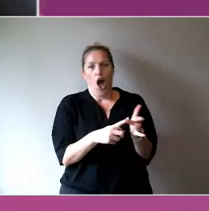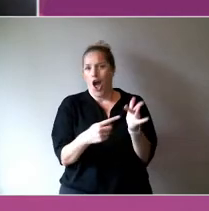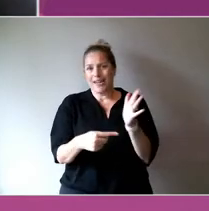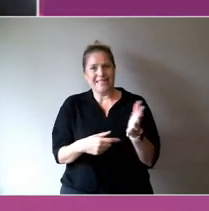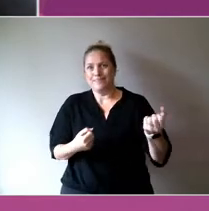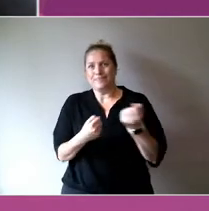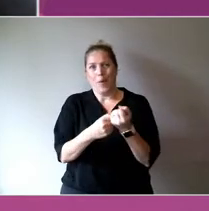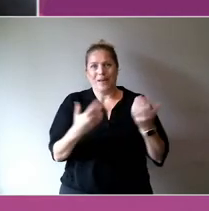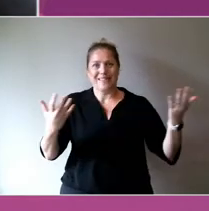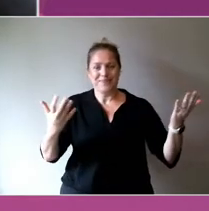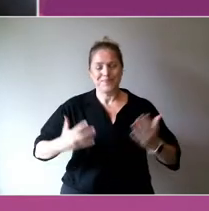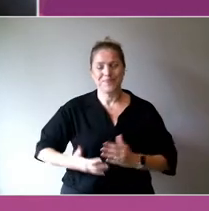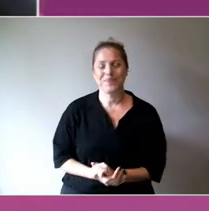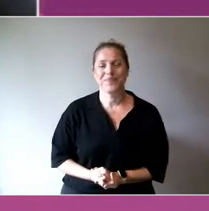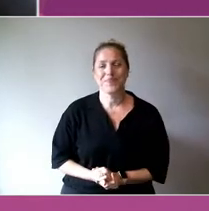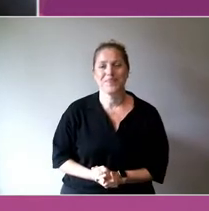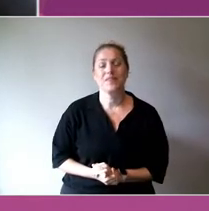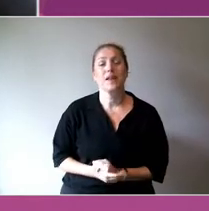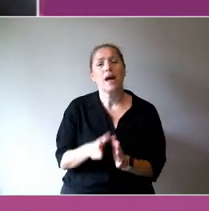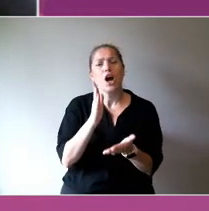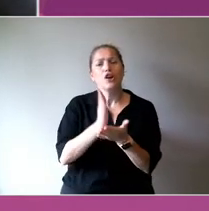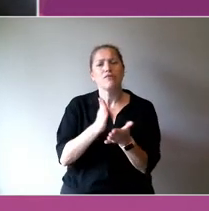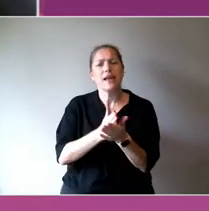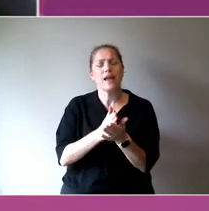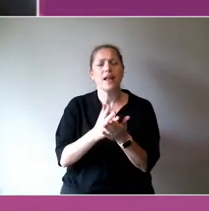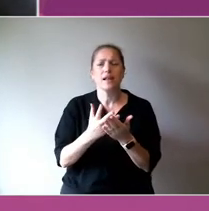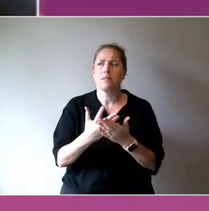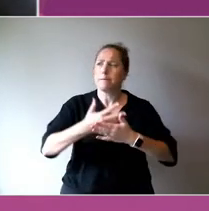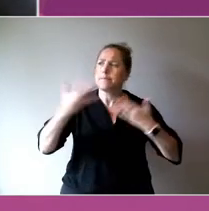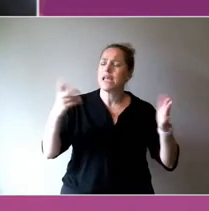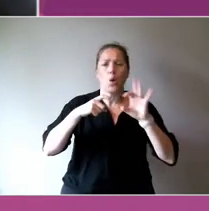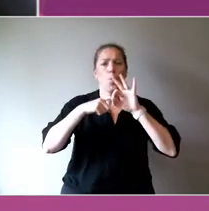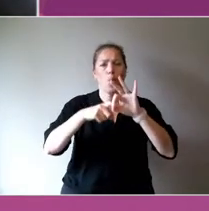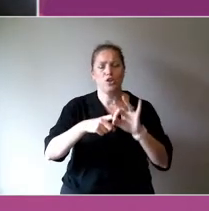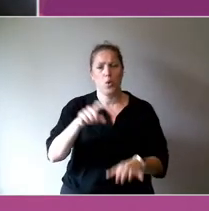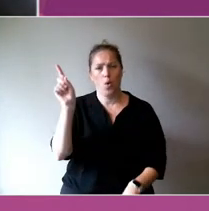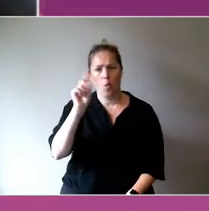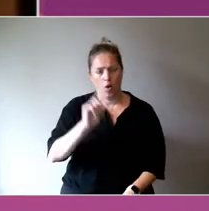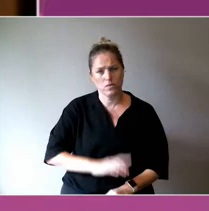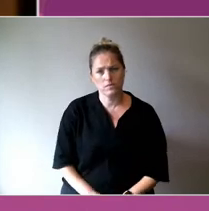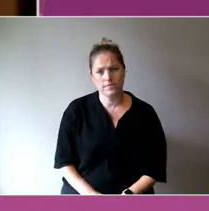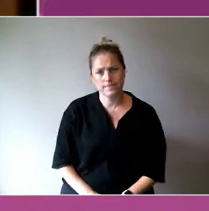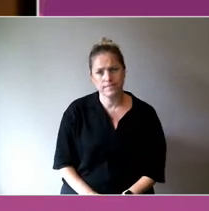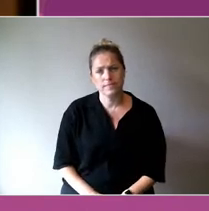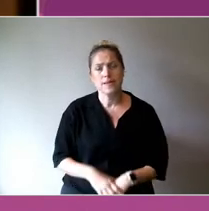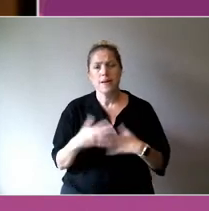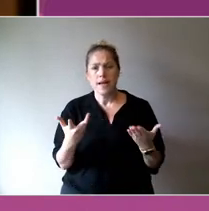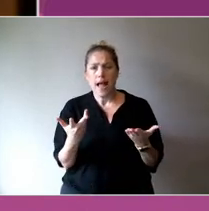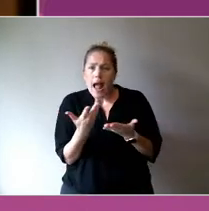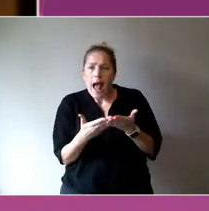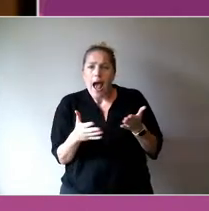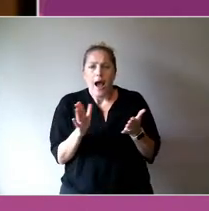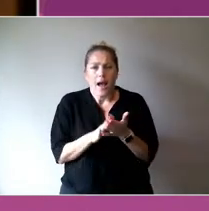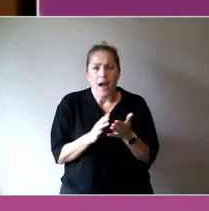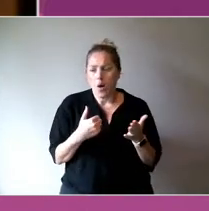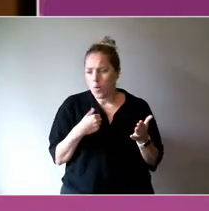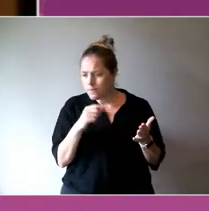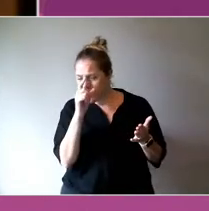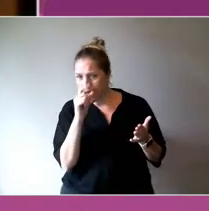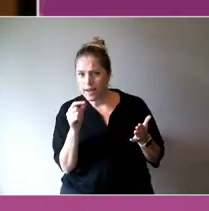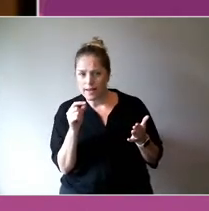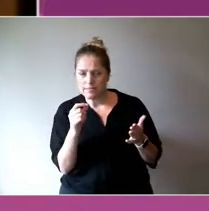The critical question we'll be discussing is what will it take to ensure all Australians